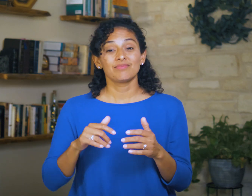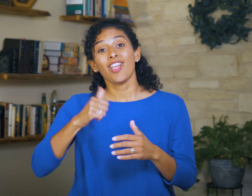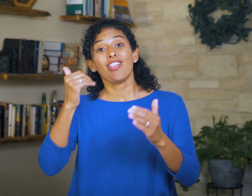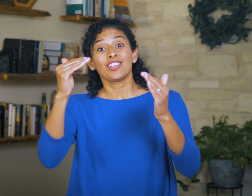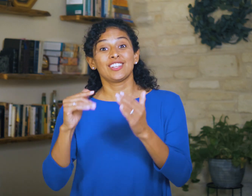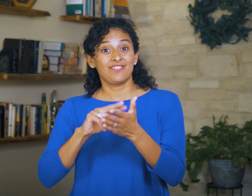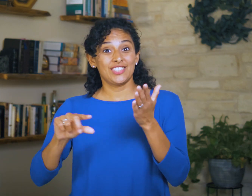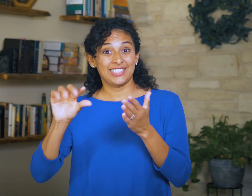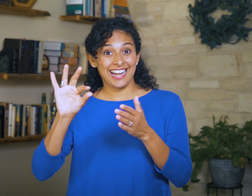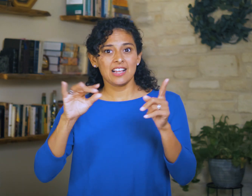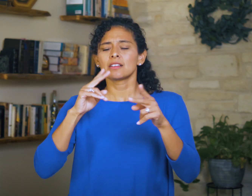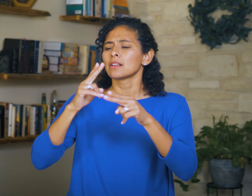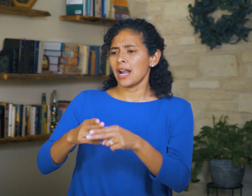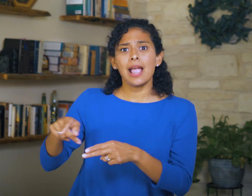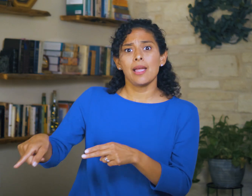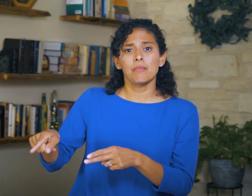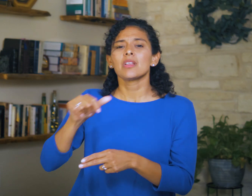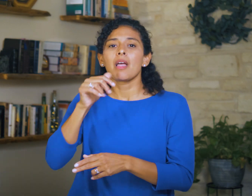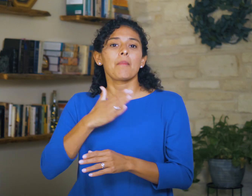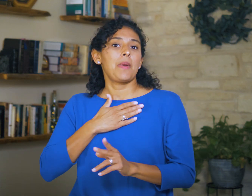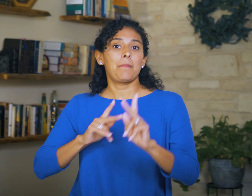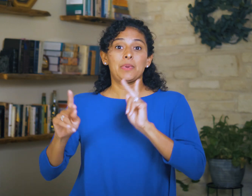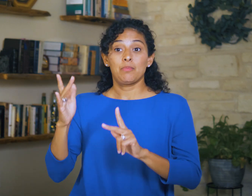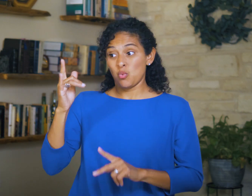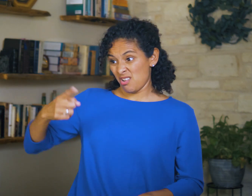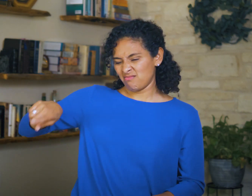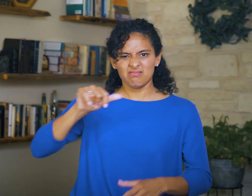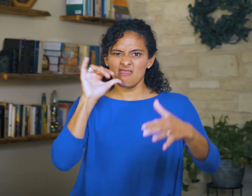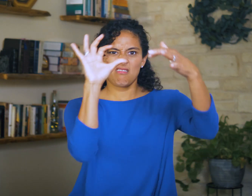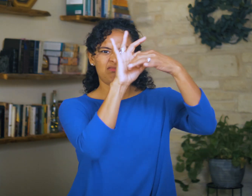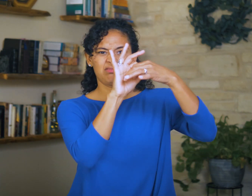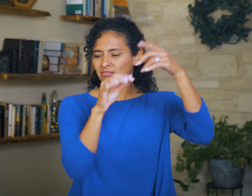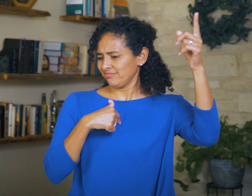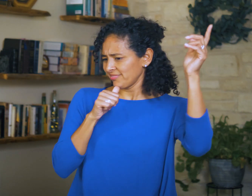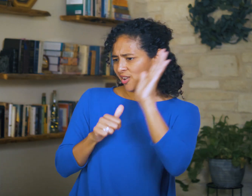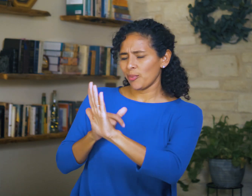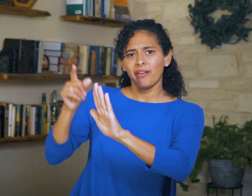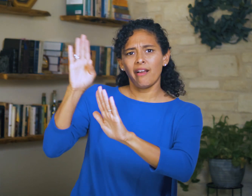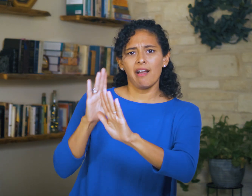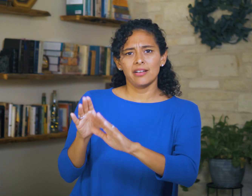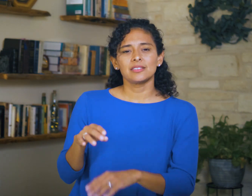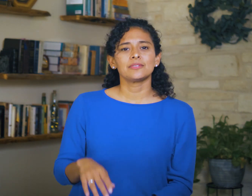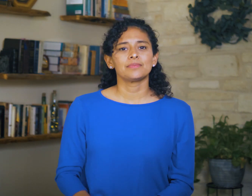“Call his name Not My People, for you are not my people, and I am not your God” (v. 9).